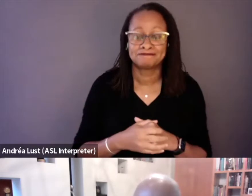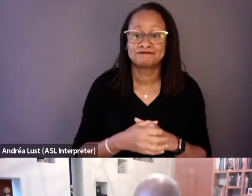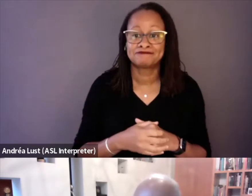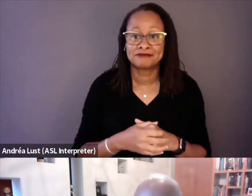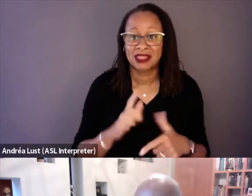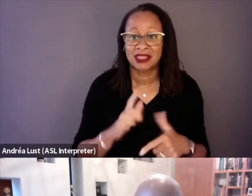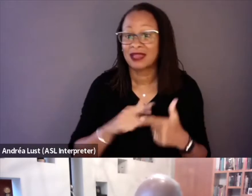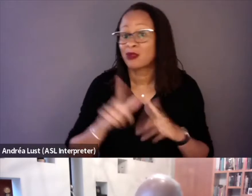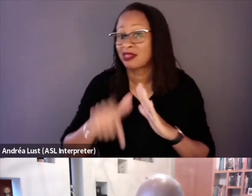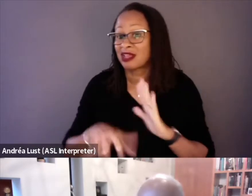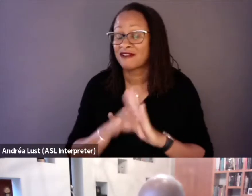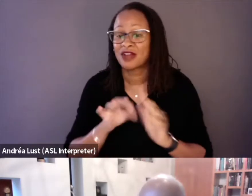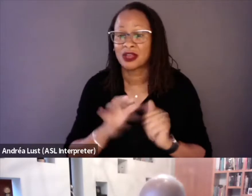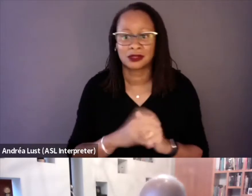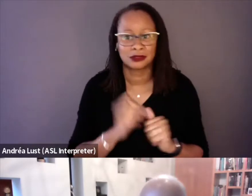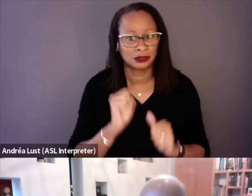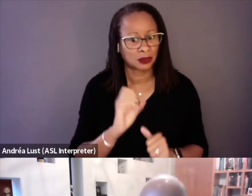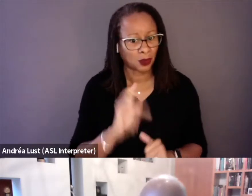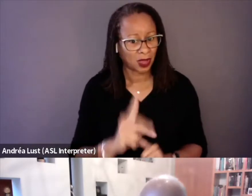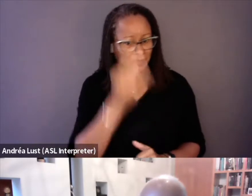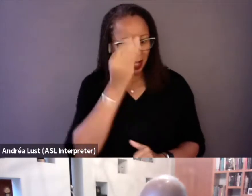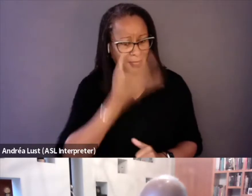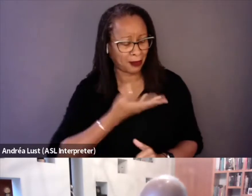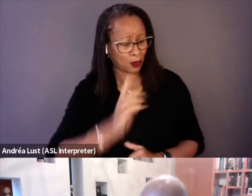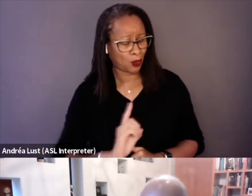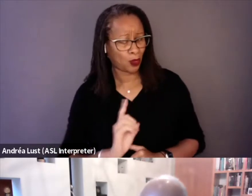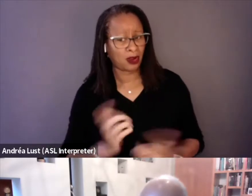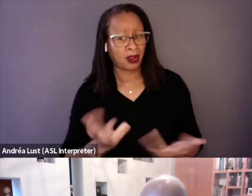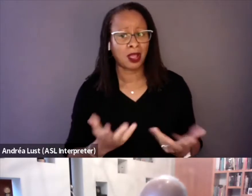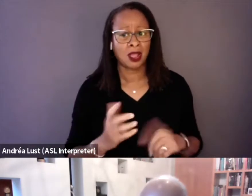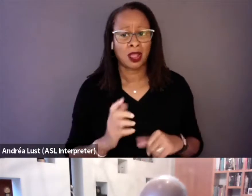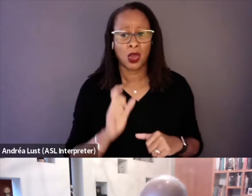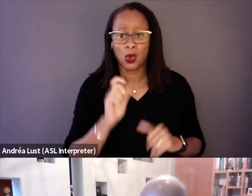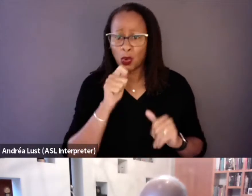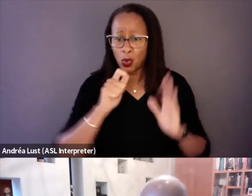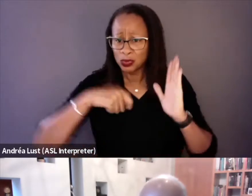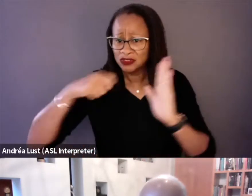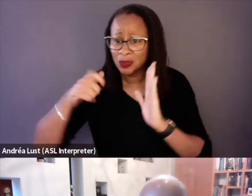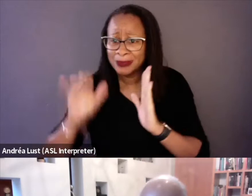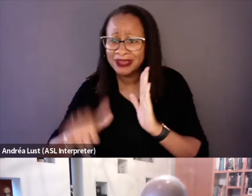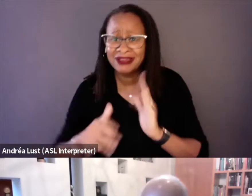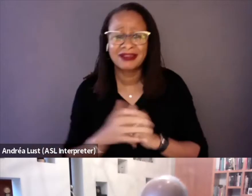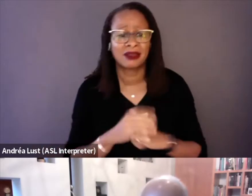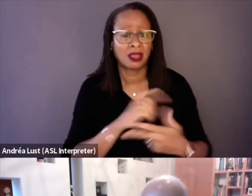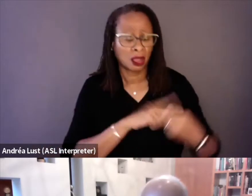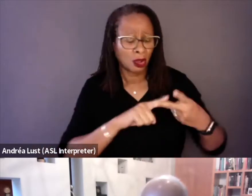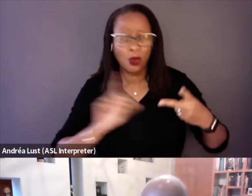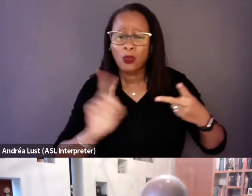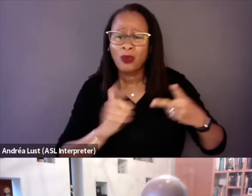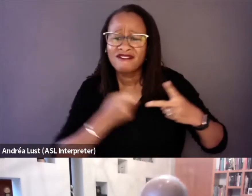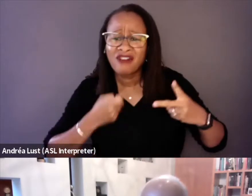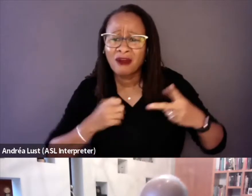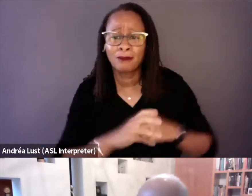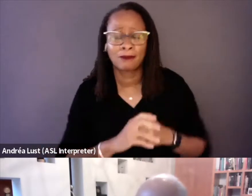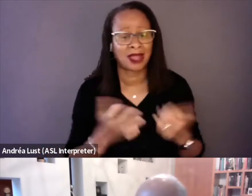Okay, so tell me about that. Who was shooting that footage? How did it exist? How did it get saved?